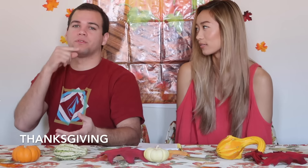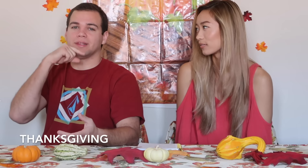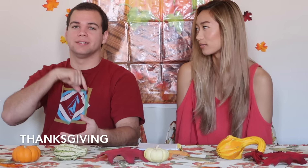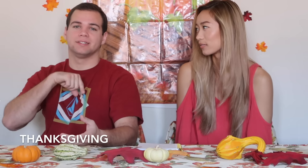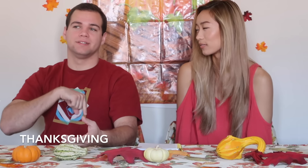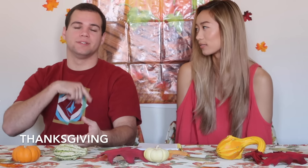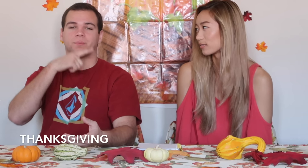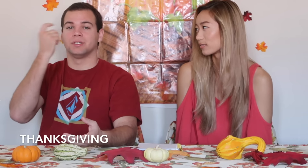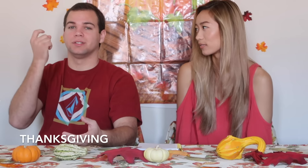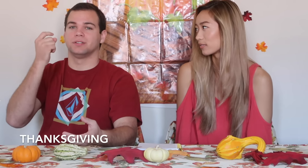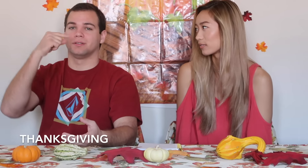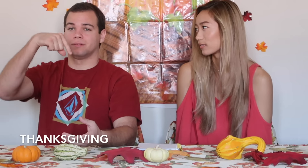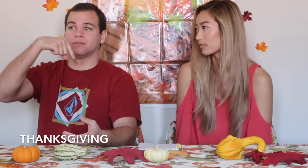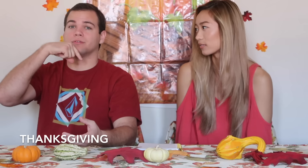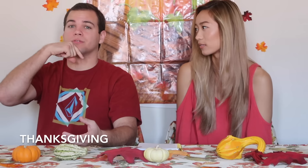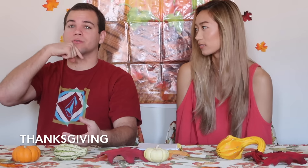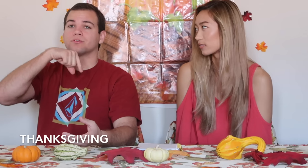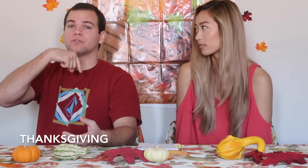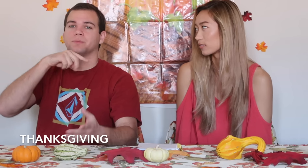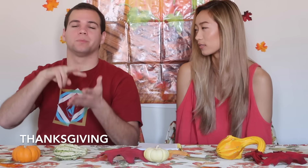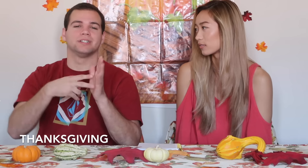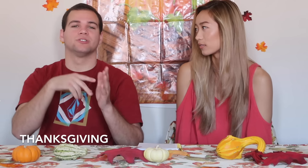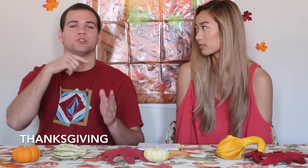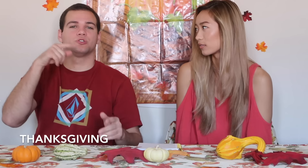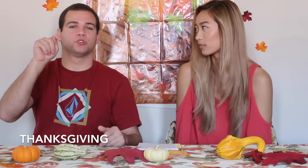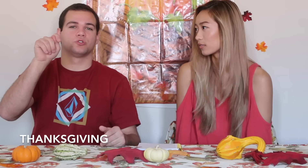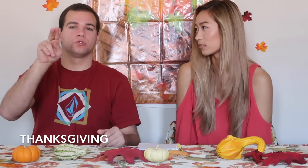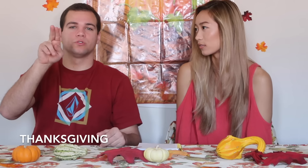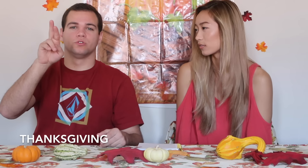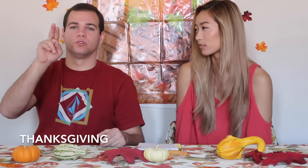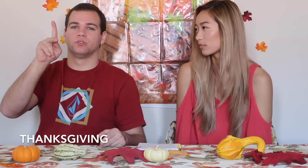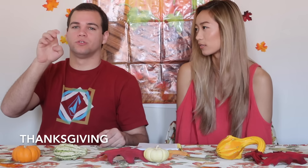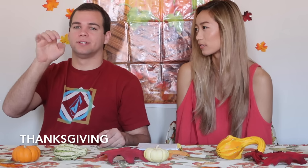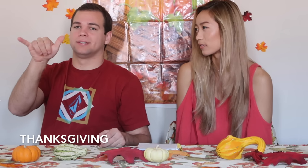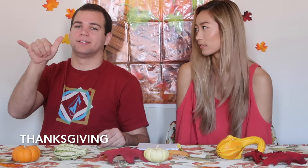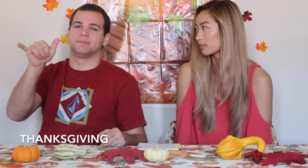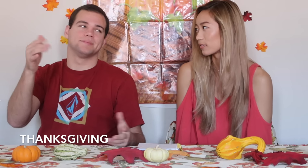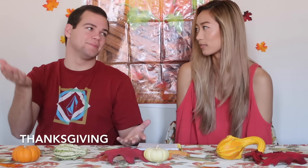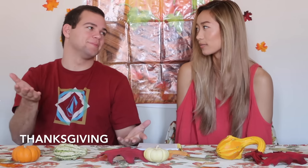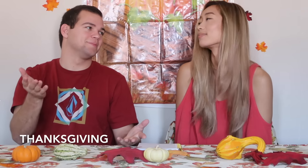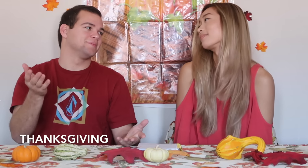or thanksgiving because of the turkey "wattle"